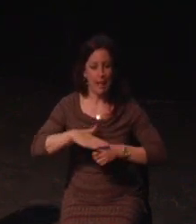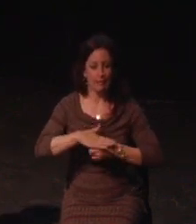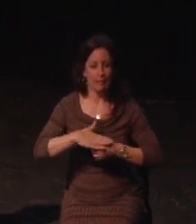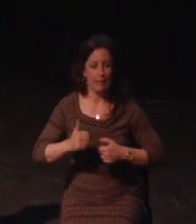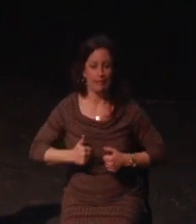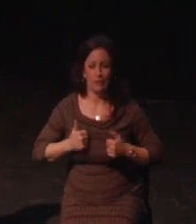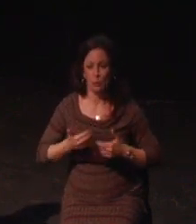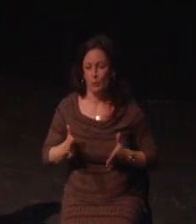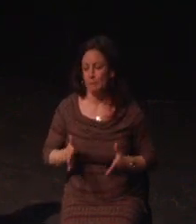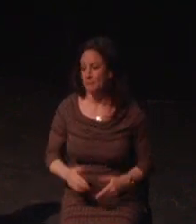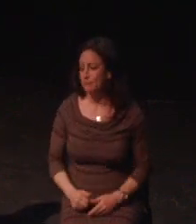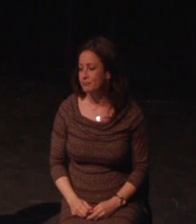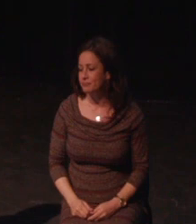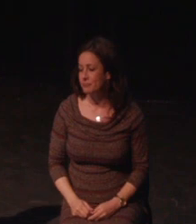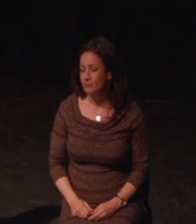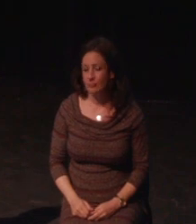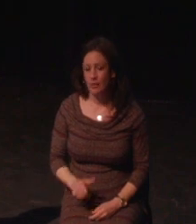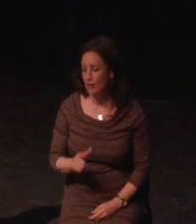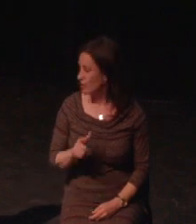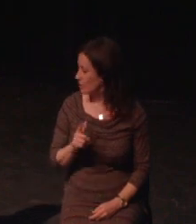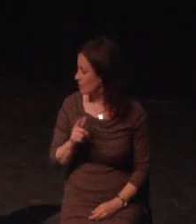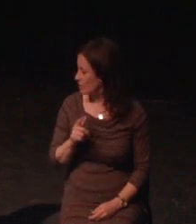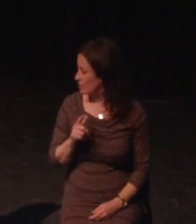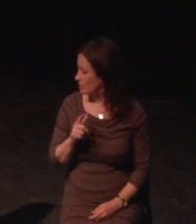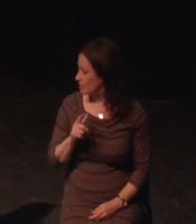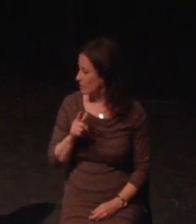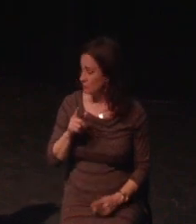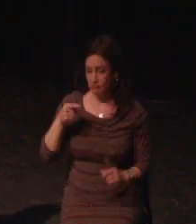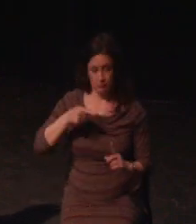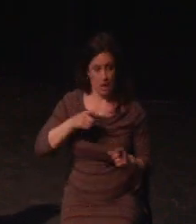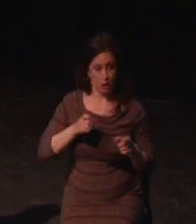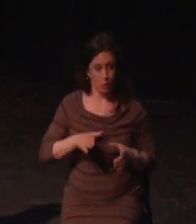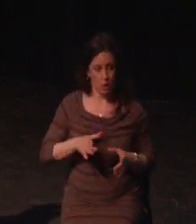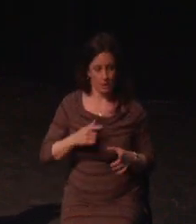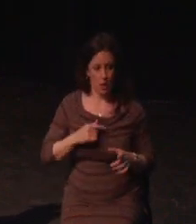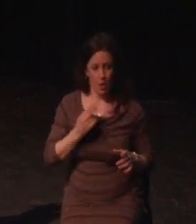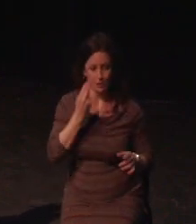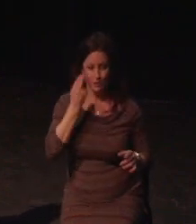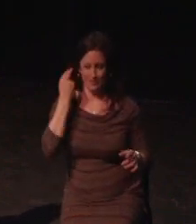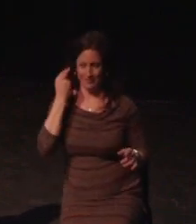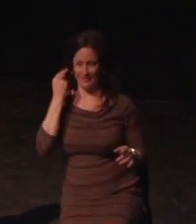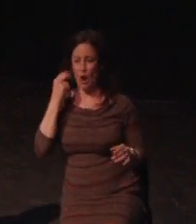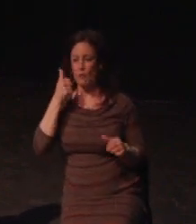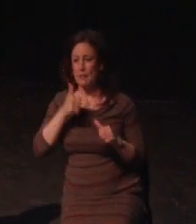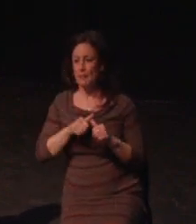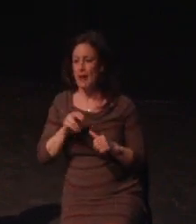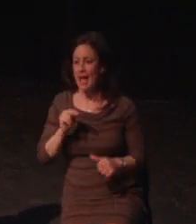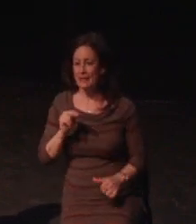or taking photos of everything that catches my obsessive eye, I sometimes can't stand be in noisy and busy environments.